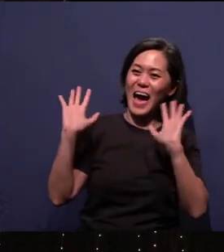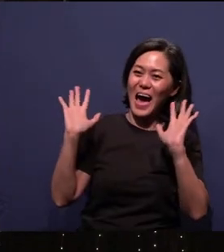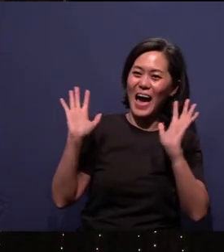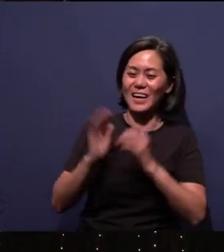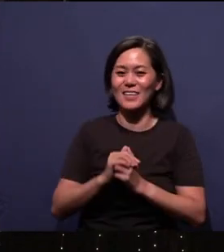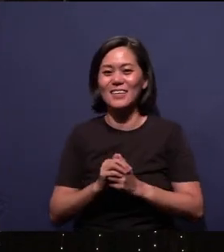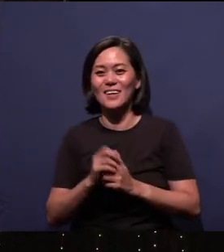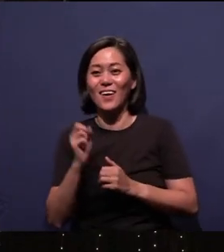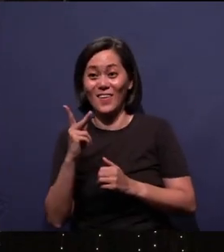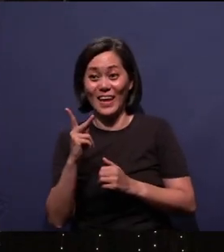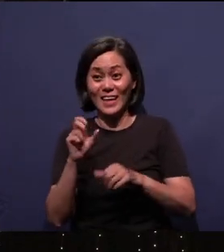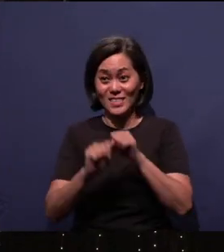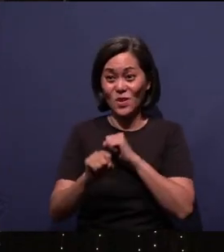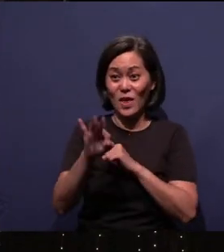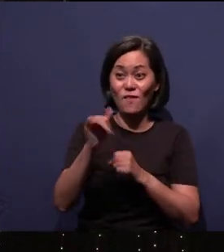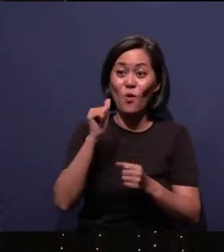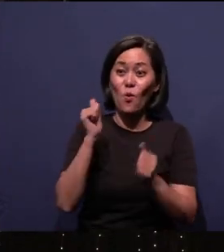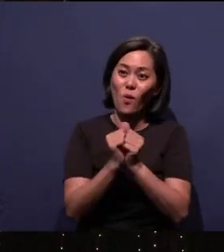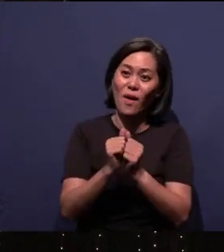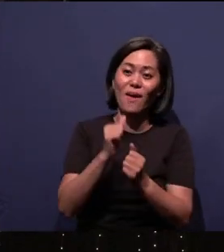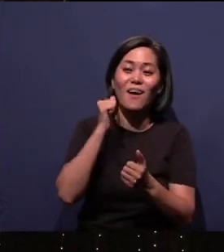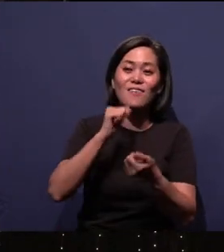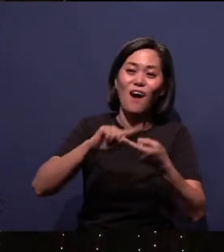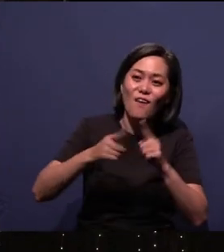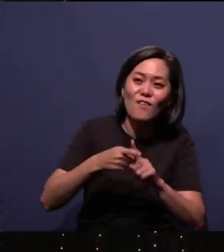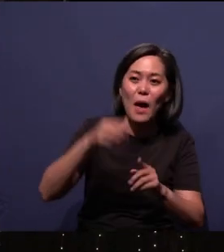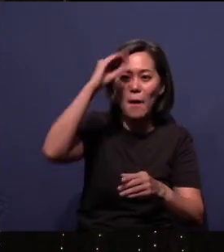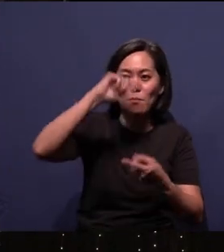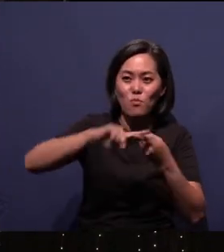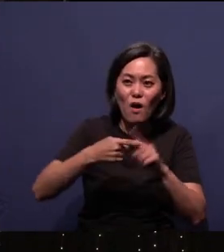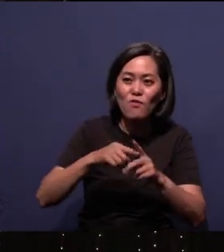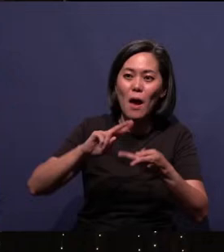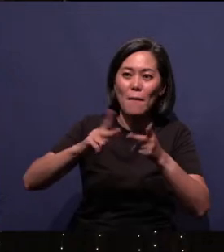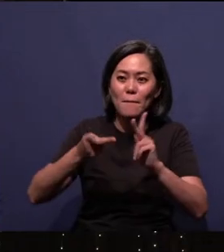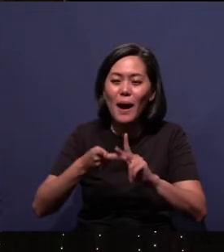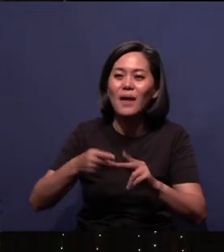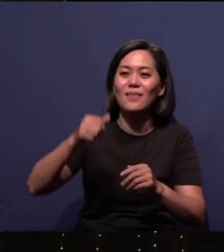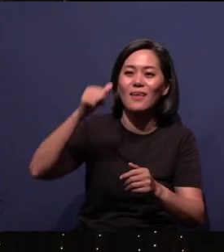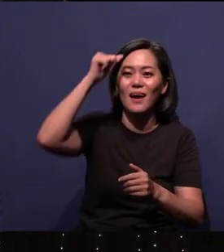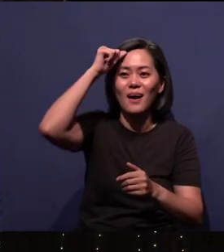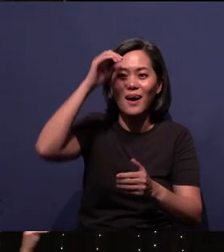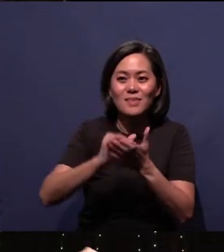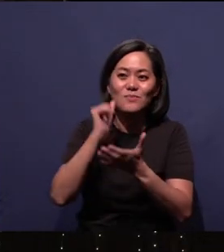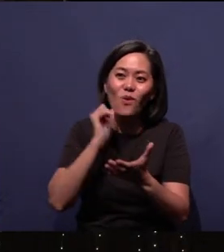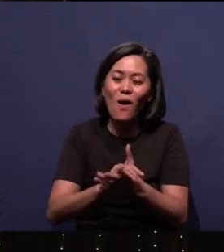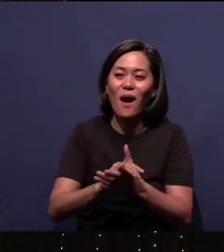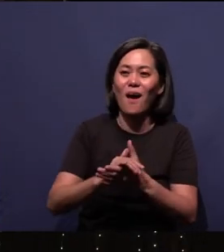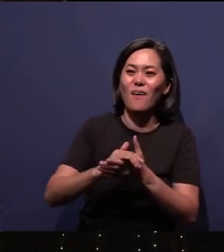Okay, so if your spouse, your girlfriend, your boyfriend, or just your close friend, you guys can form a heart-shape of them.